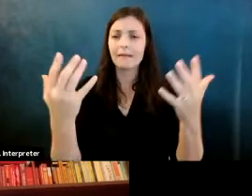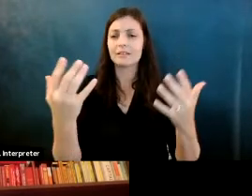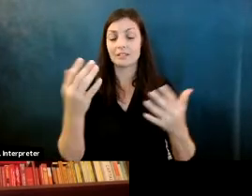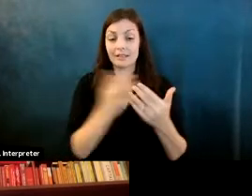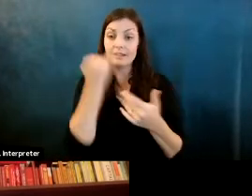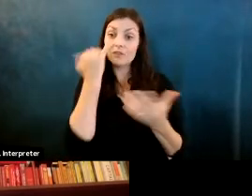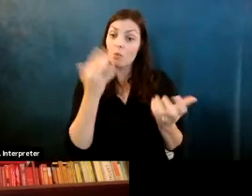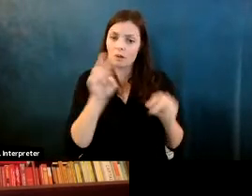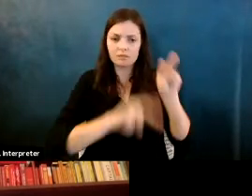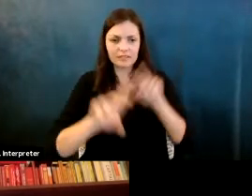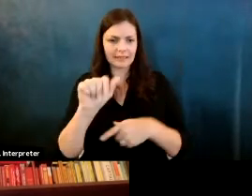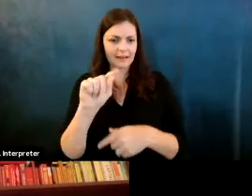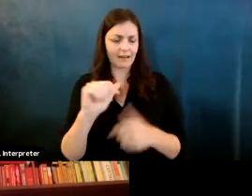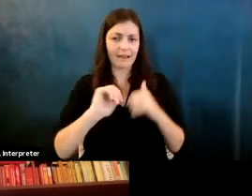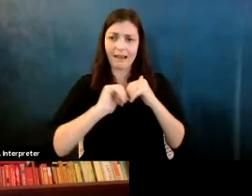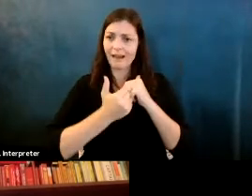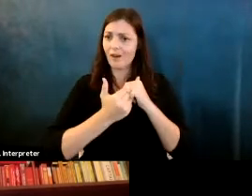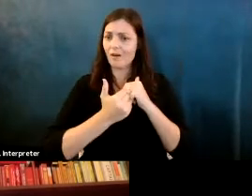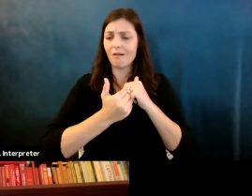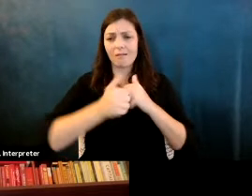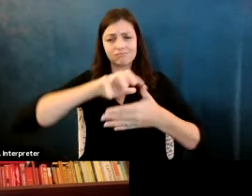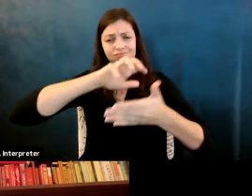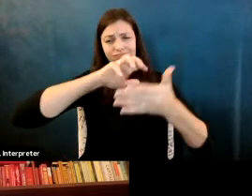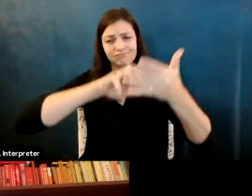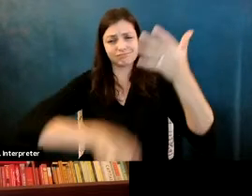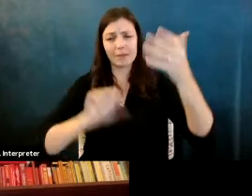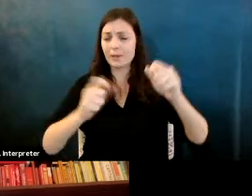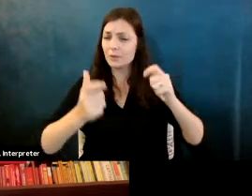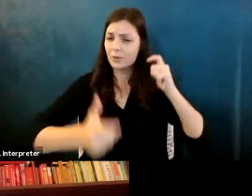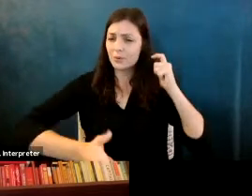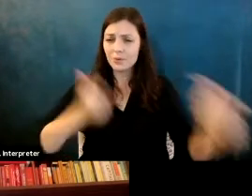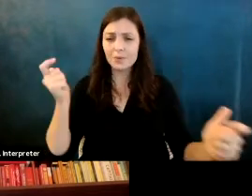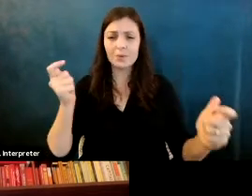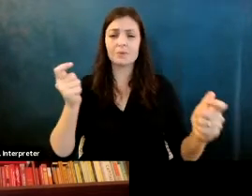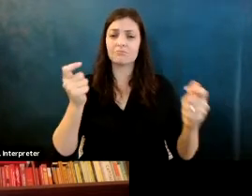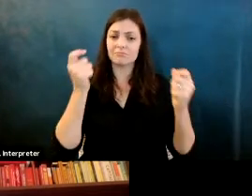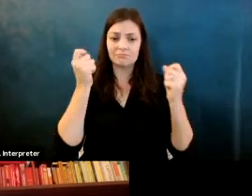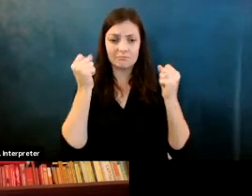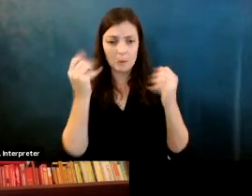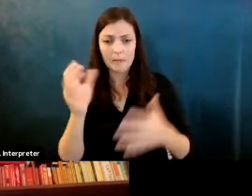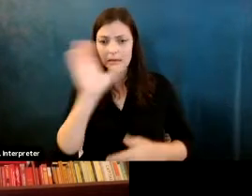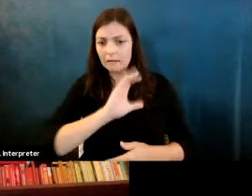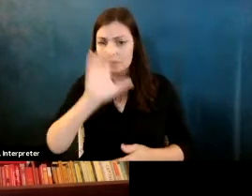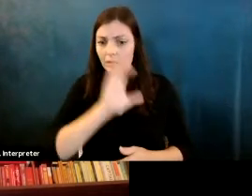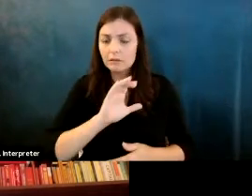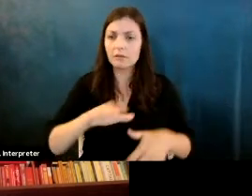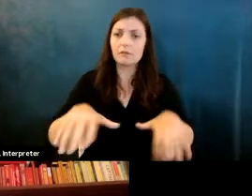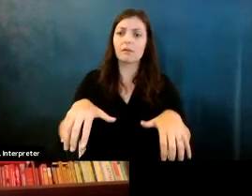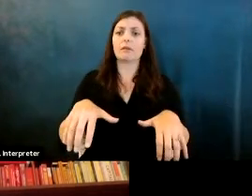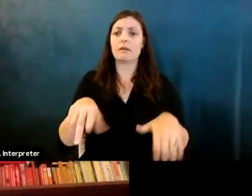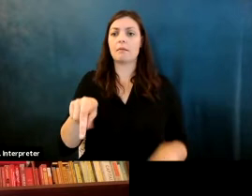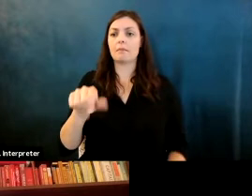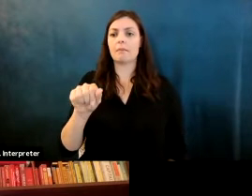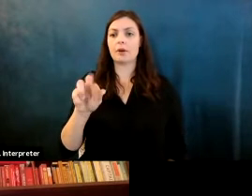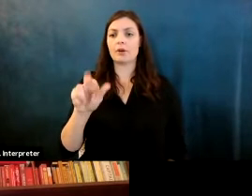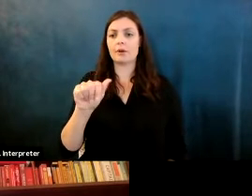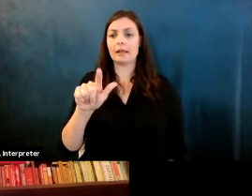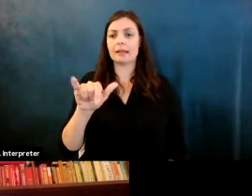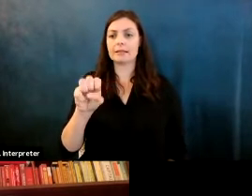Fernanda Viegas: How do you do it it's it's there they can be huge and you know there's exploration paralysis its most data sets are not visualize bubble.